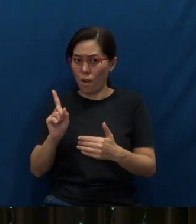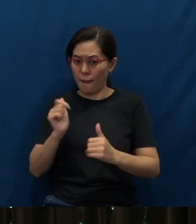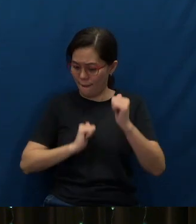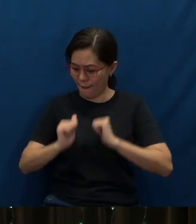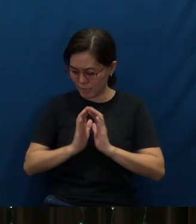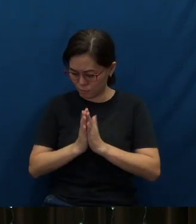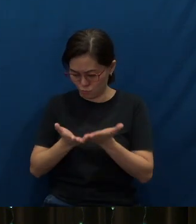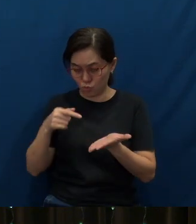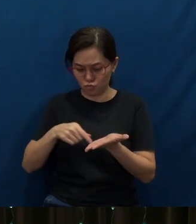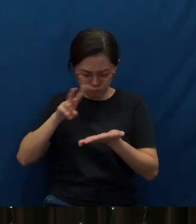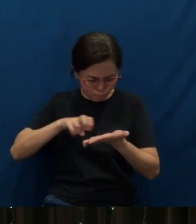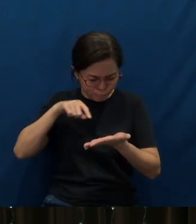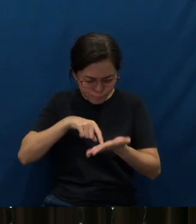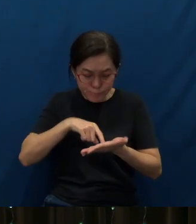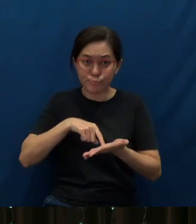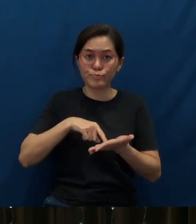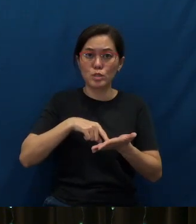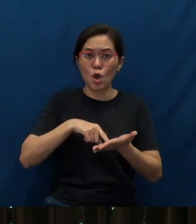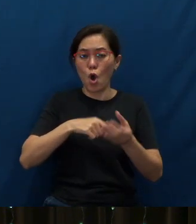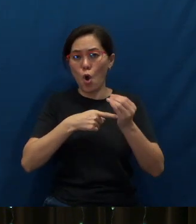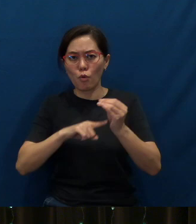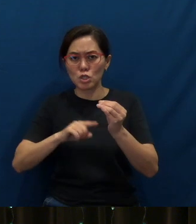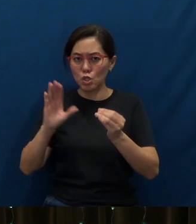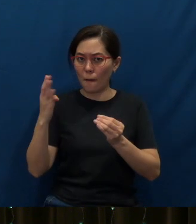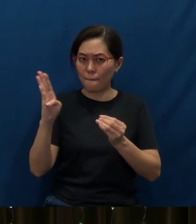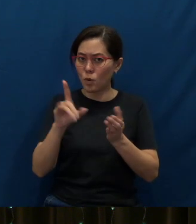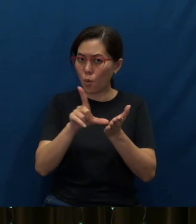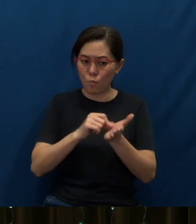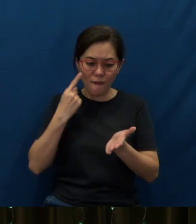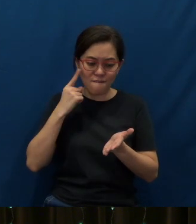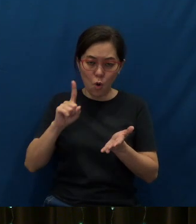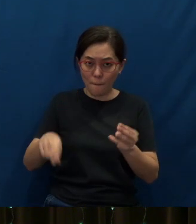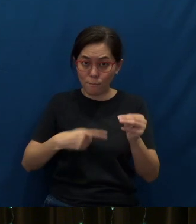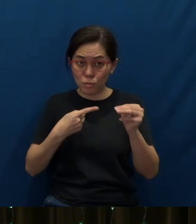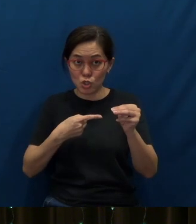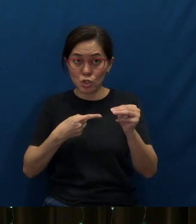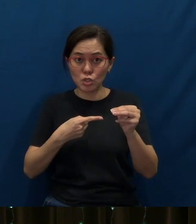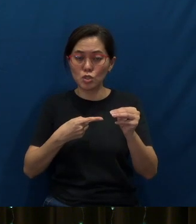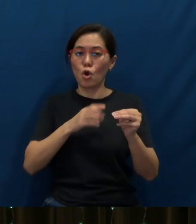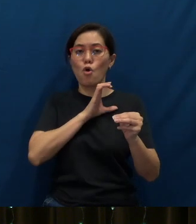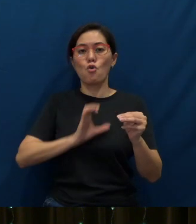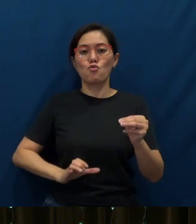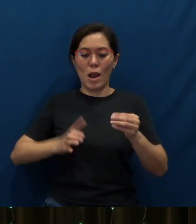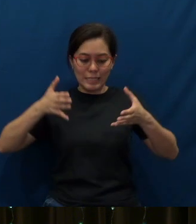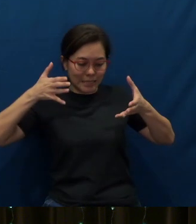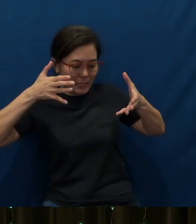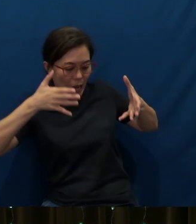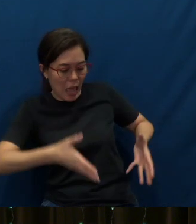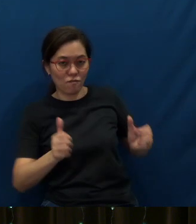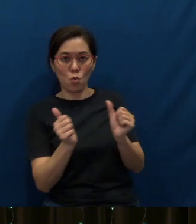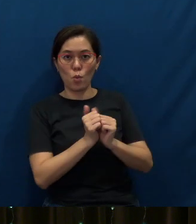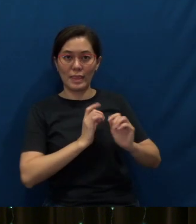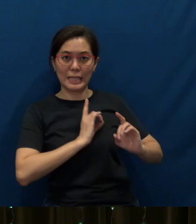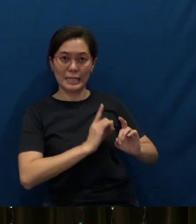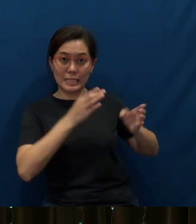to examine the original blueprint for missions that Christ left with His disciples, you know,